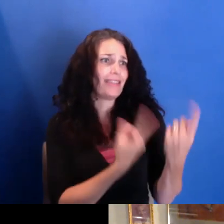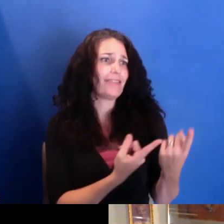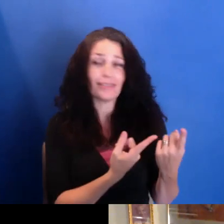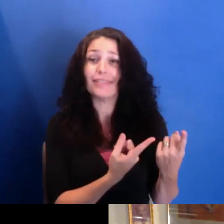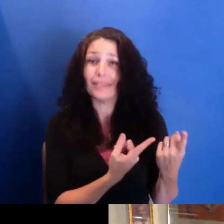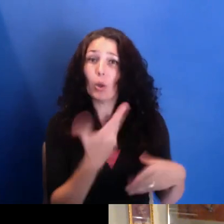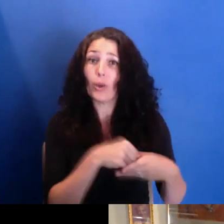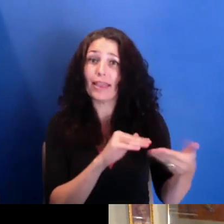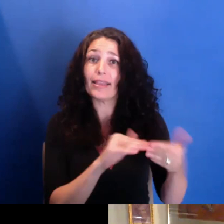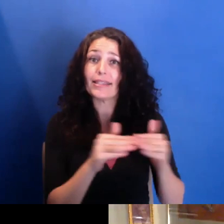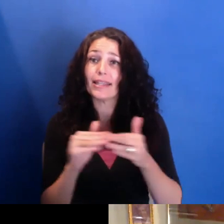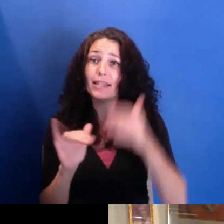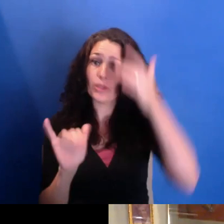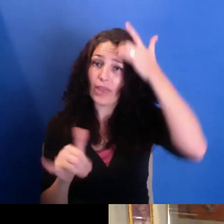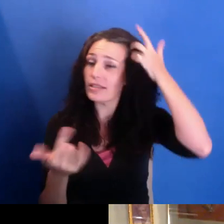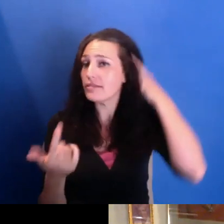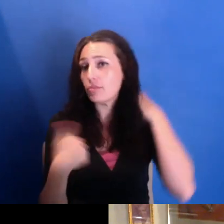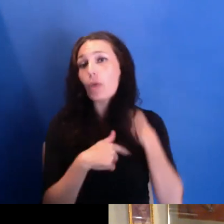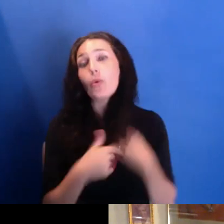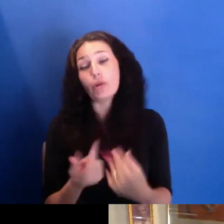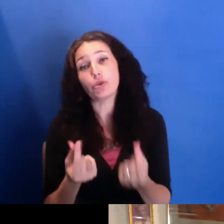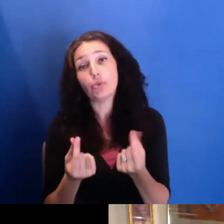So that's what we're doing right now. And we probably will.